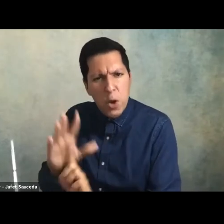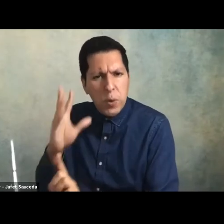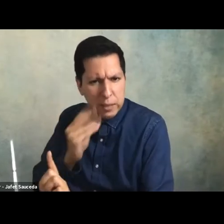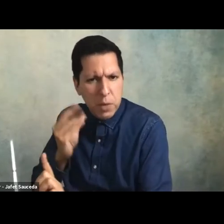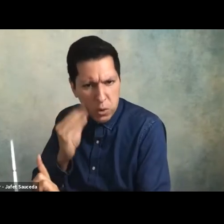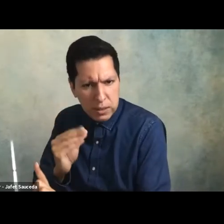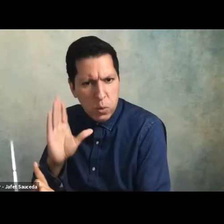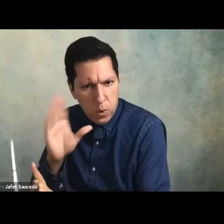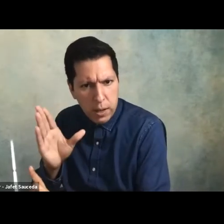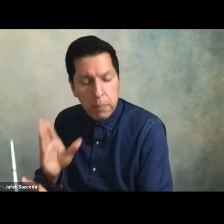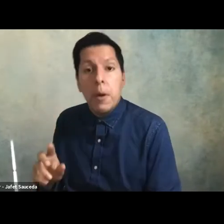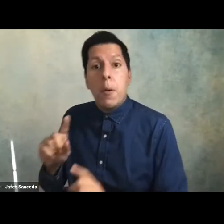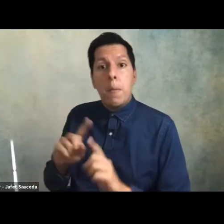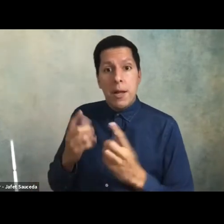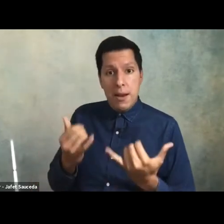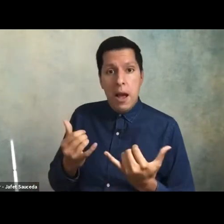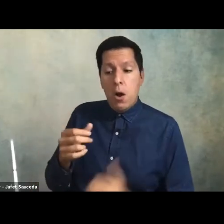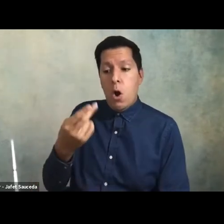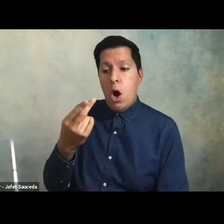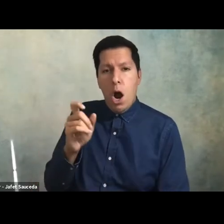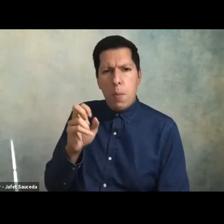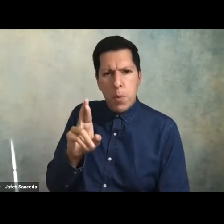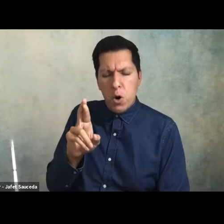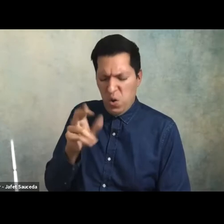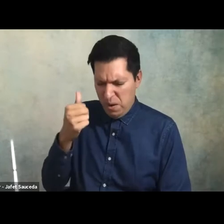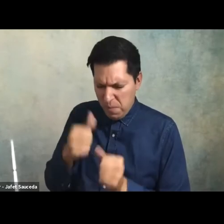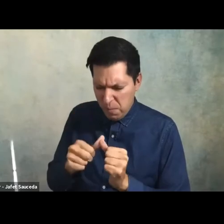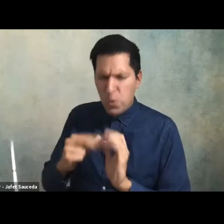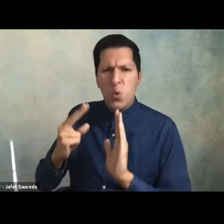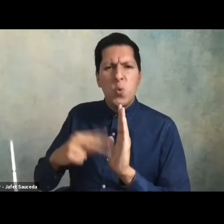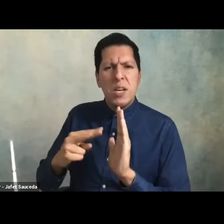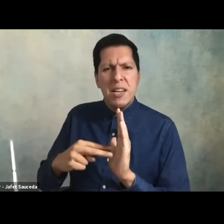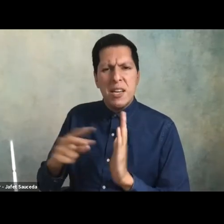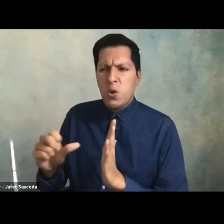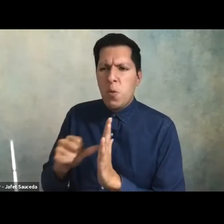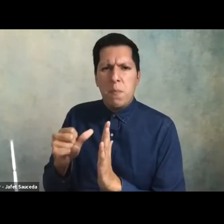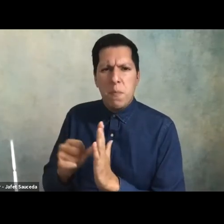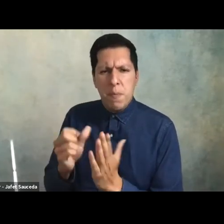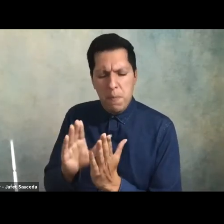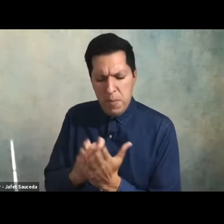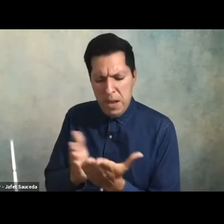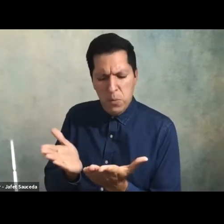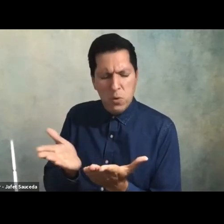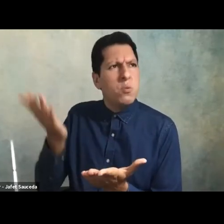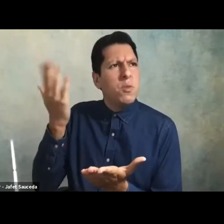dr harper i uh remembered reading one of your papers back before i i came to csun uh several